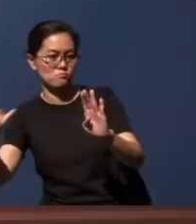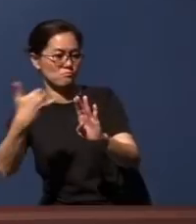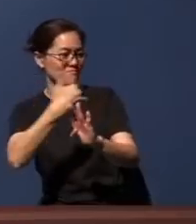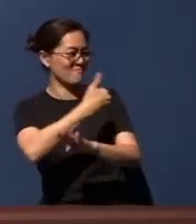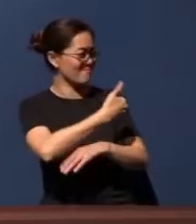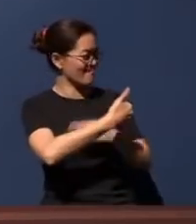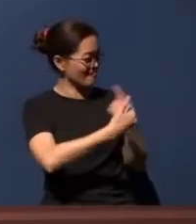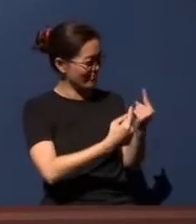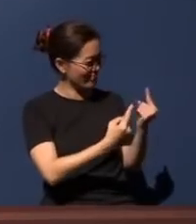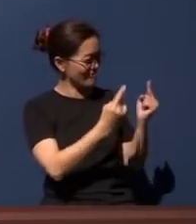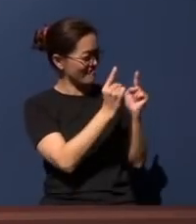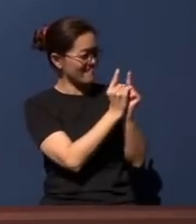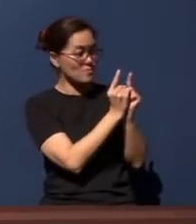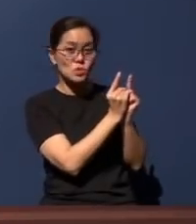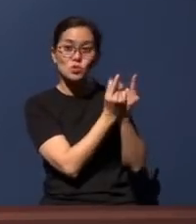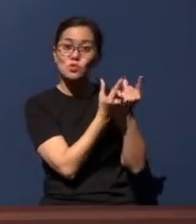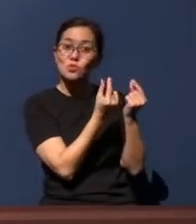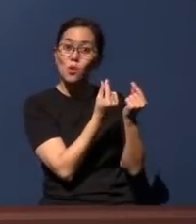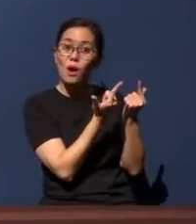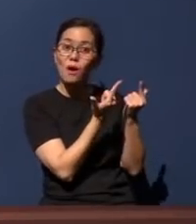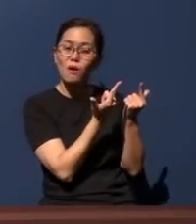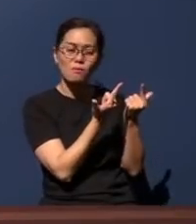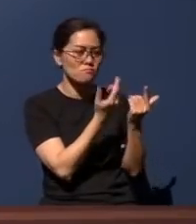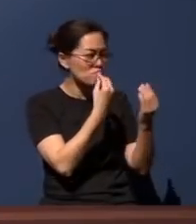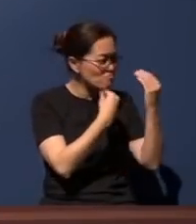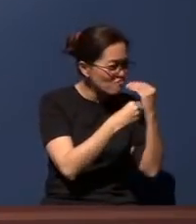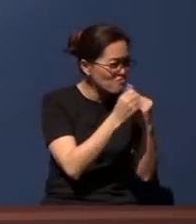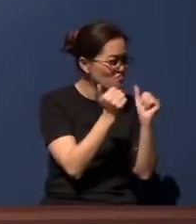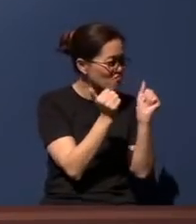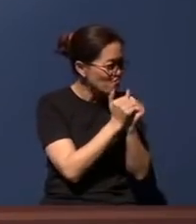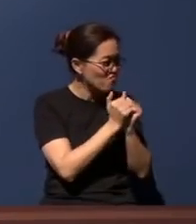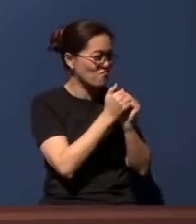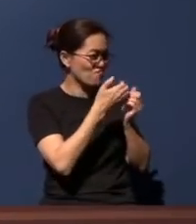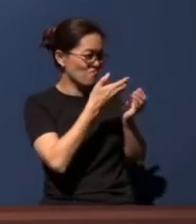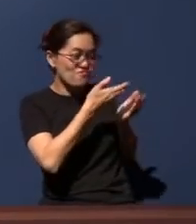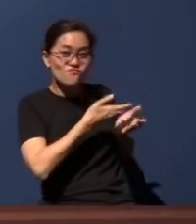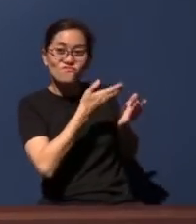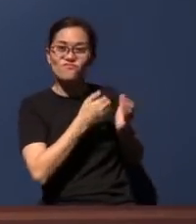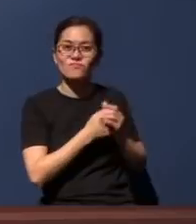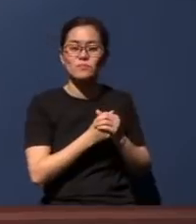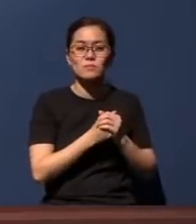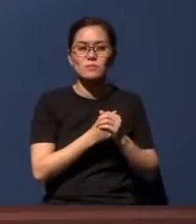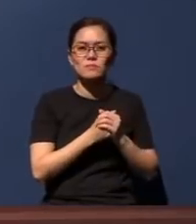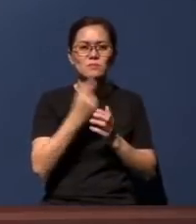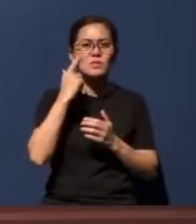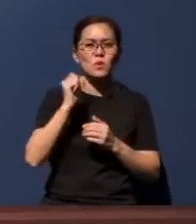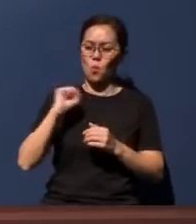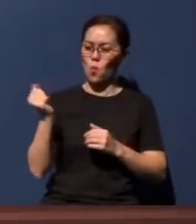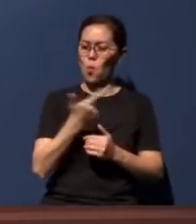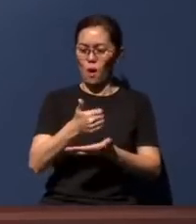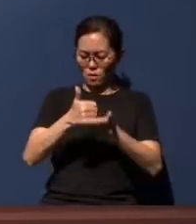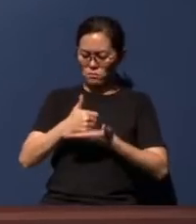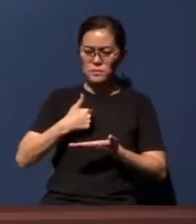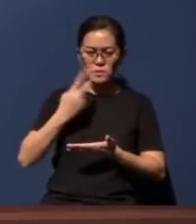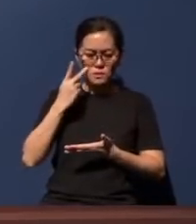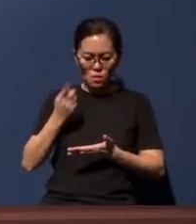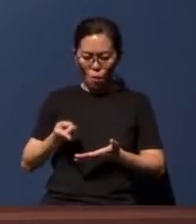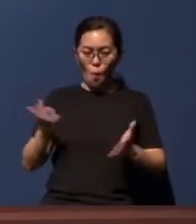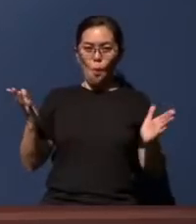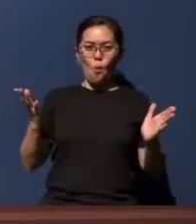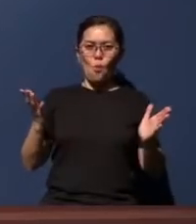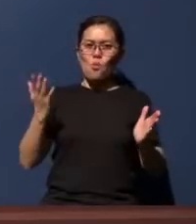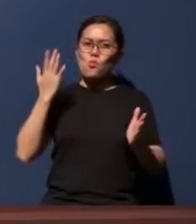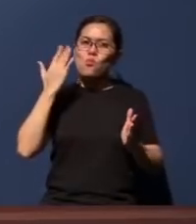and eat with him.' And I think all of this helped me see the significance of why God would have